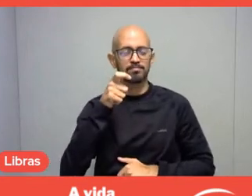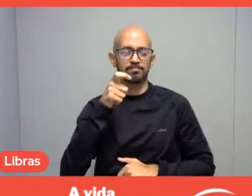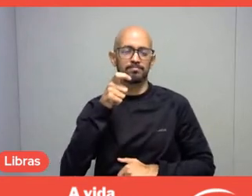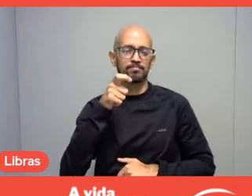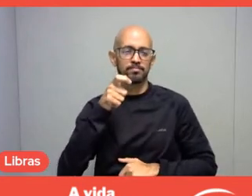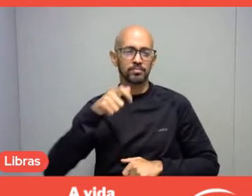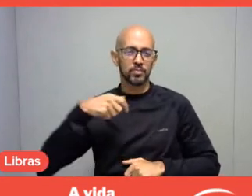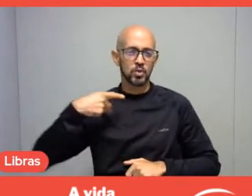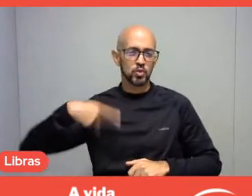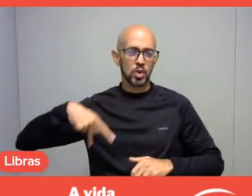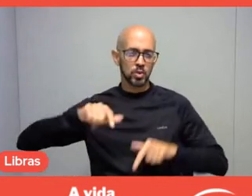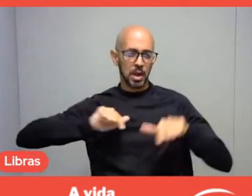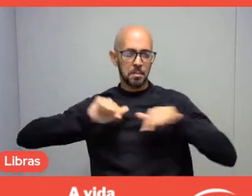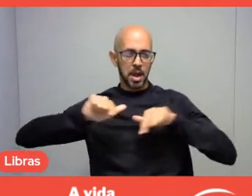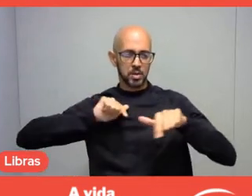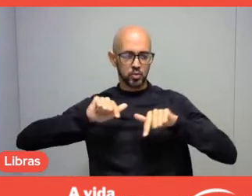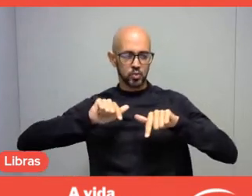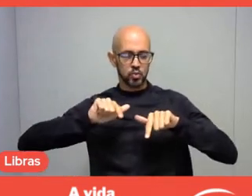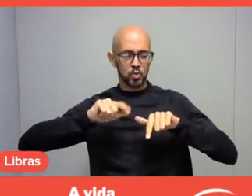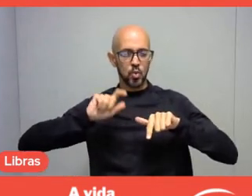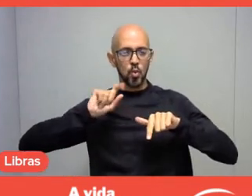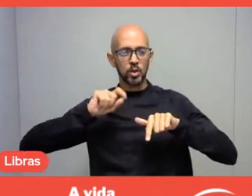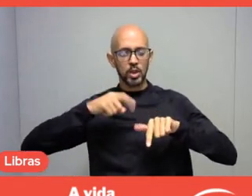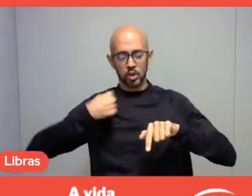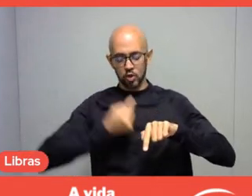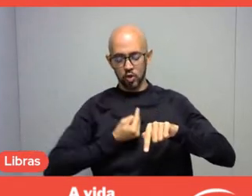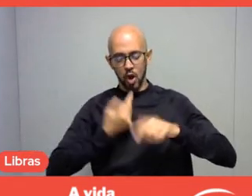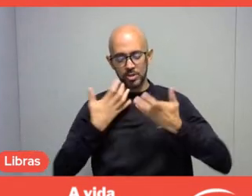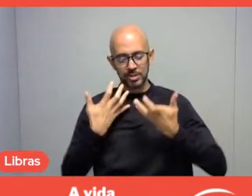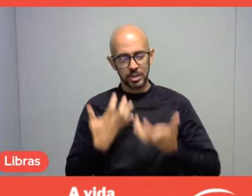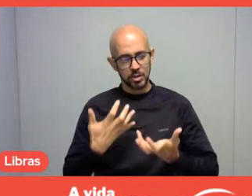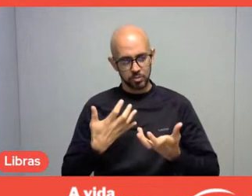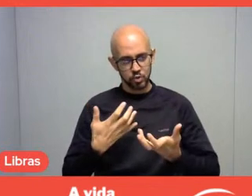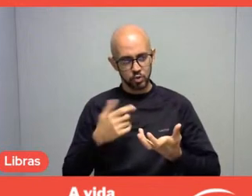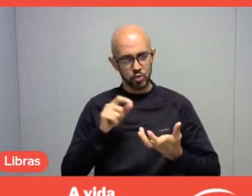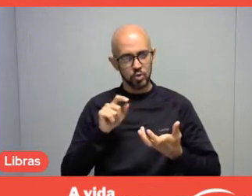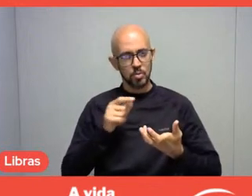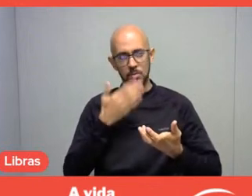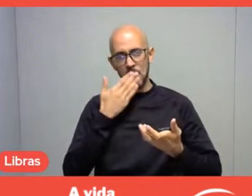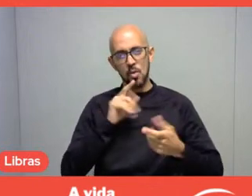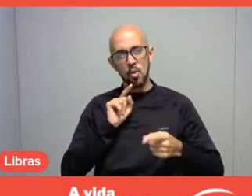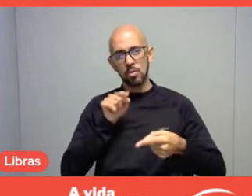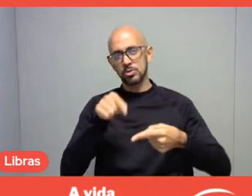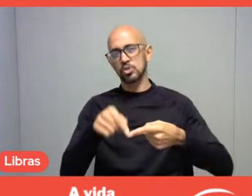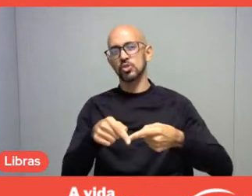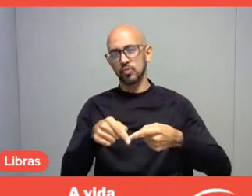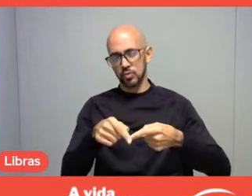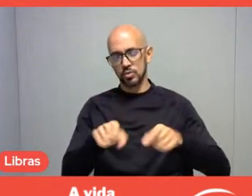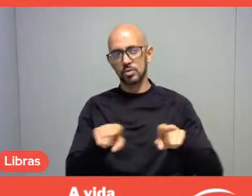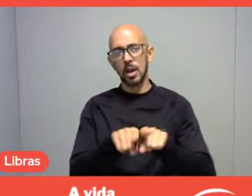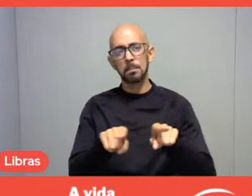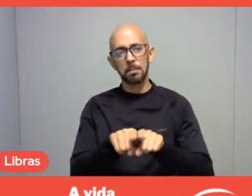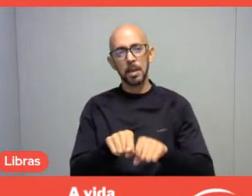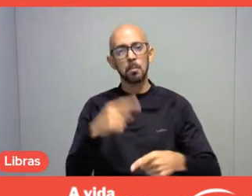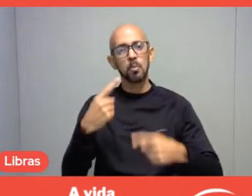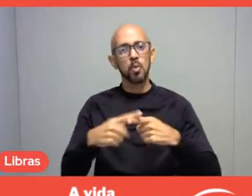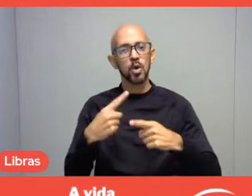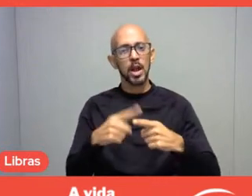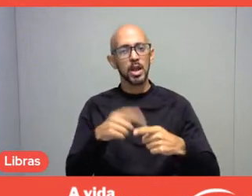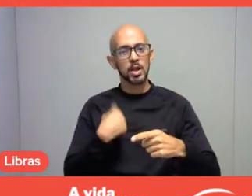What do we want, where do we want to go, right? And more than that, why do we want to get somewhere?